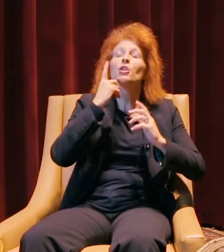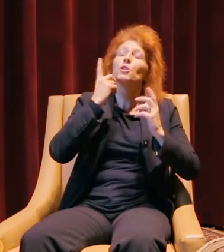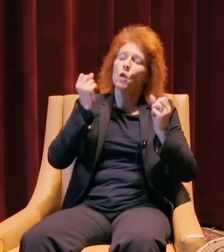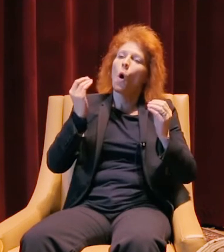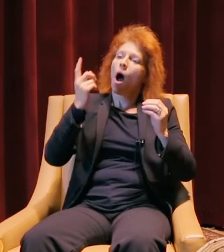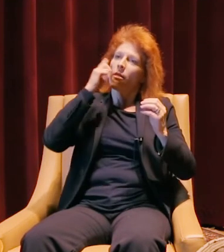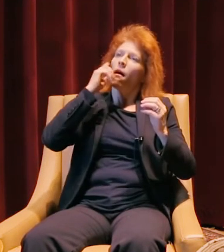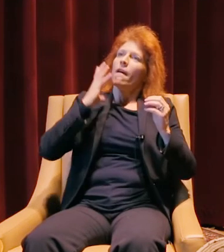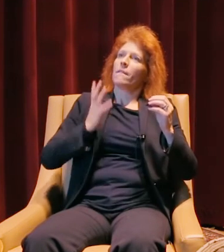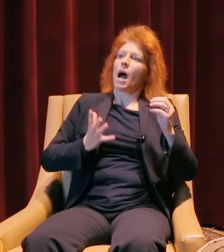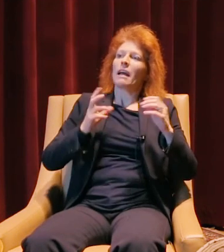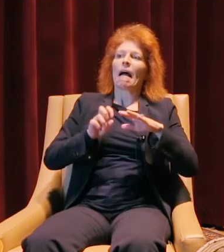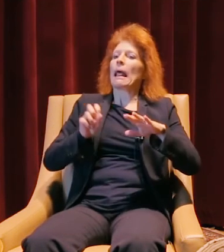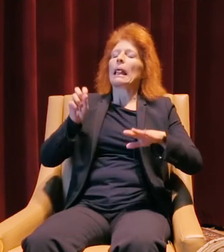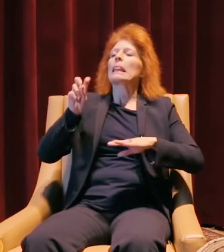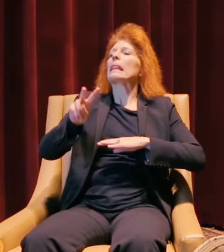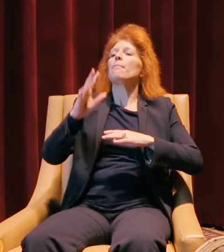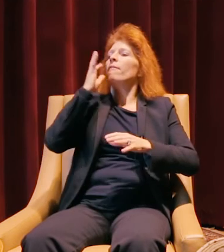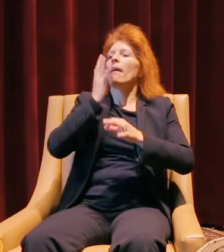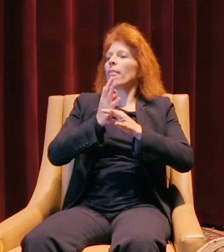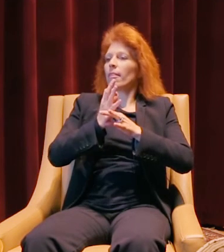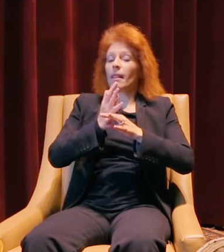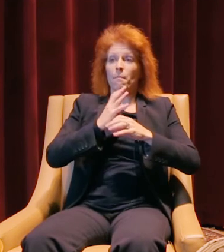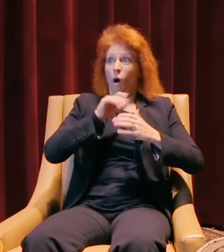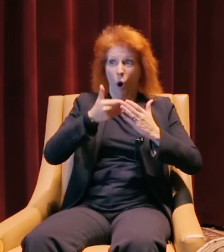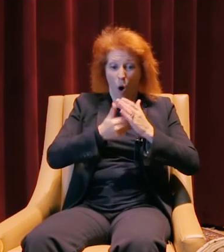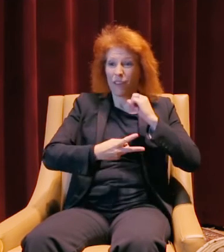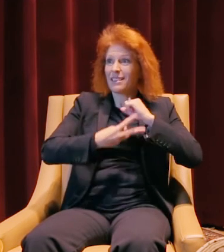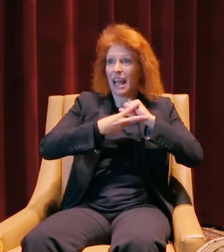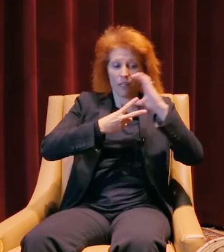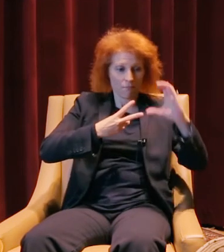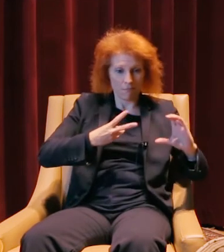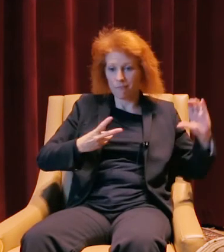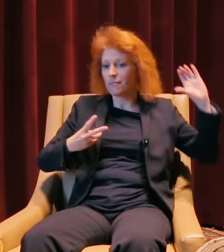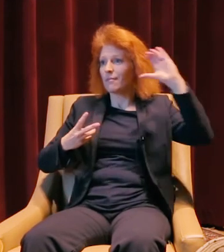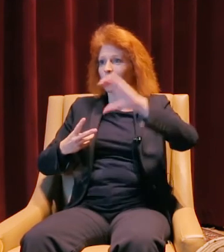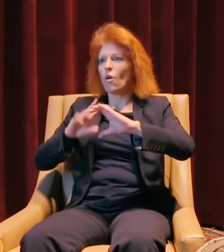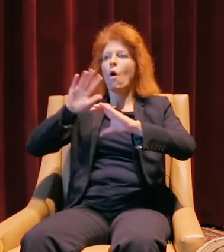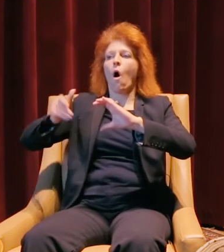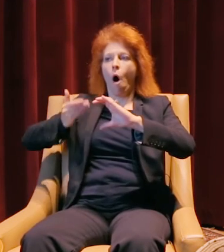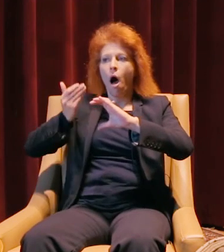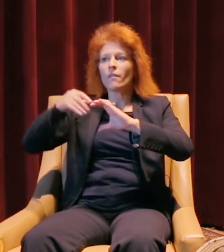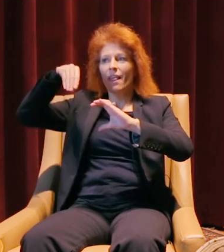I took a big leap of faith, I took my entire savings, and I invested all of it into this company,